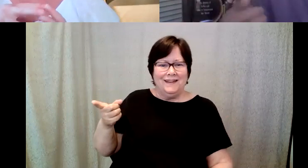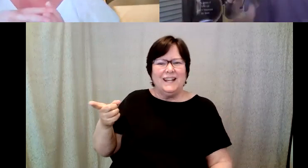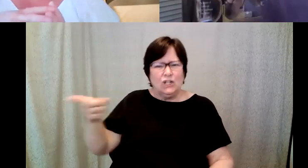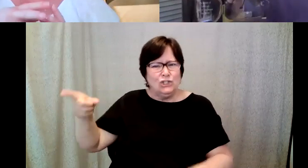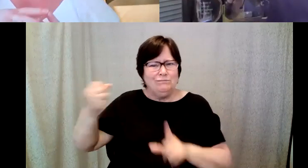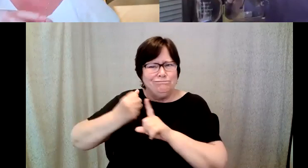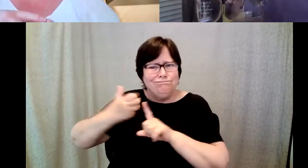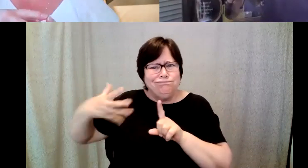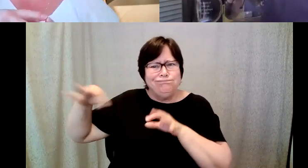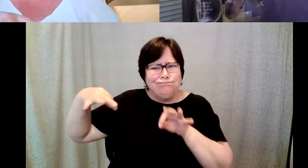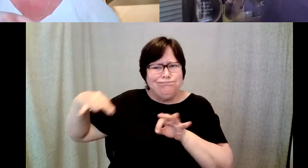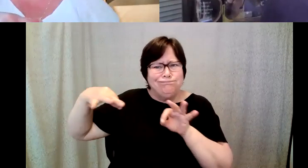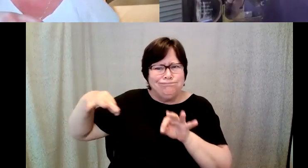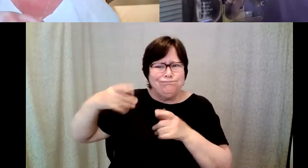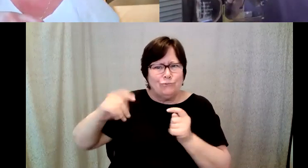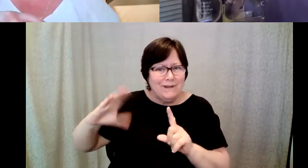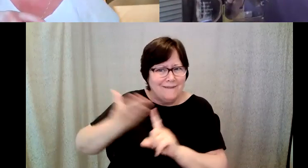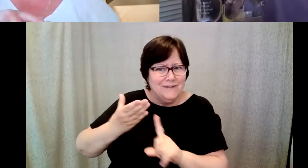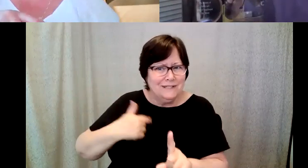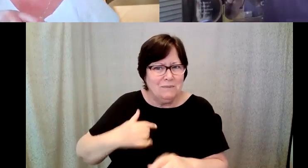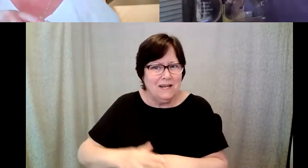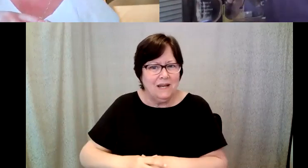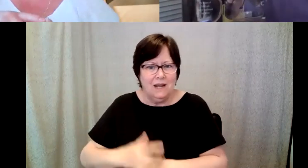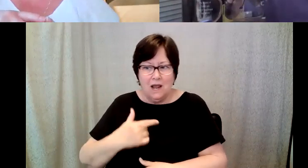to convince me with the idea that I would make $6 an hour.